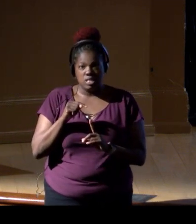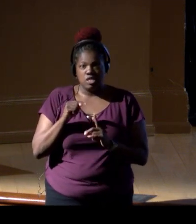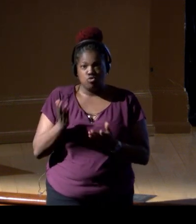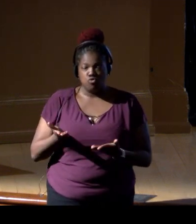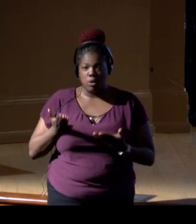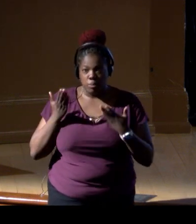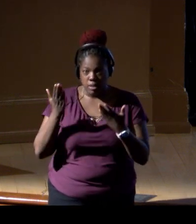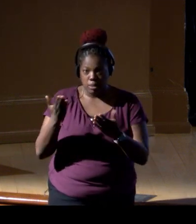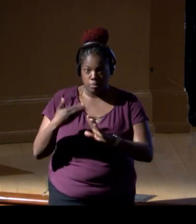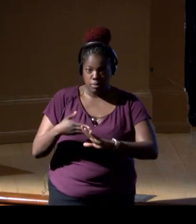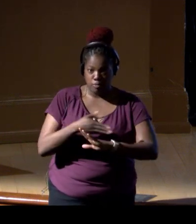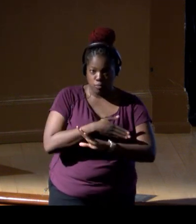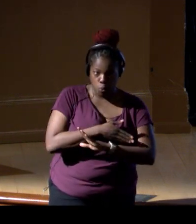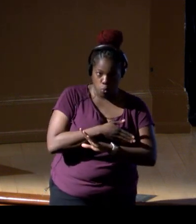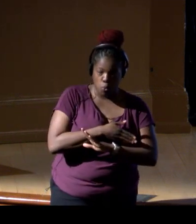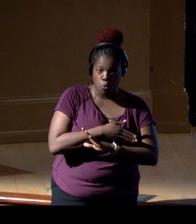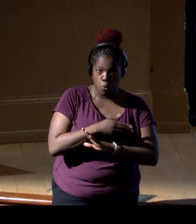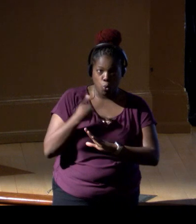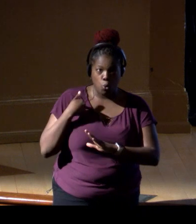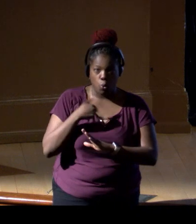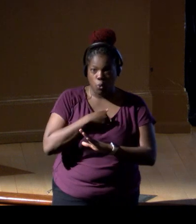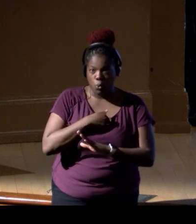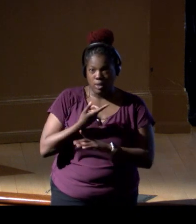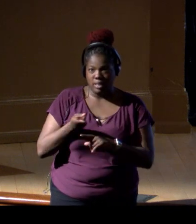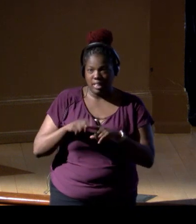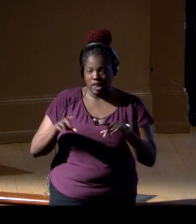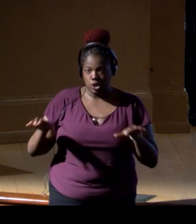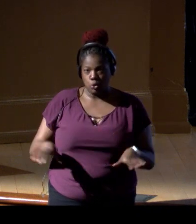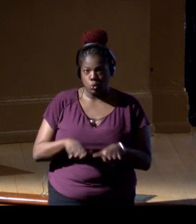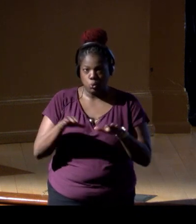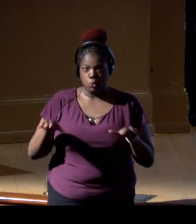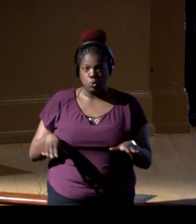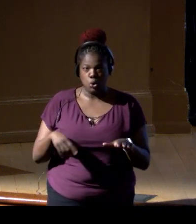that before we wouldn't have been able to have. So this is one application,